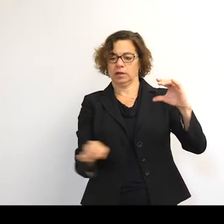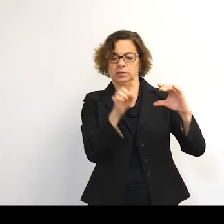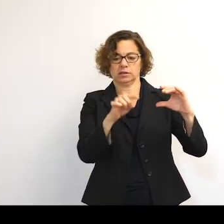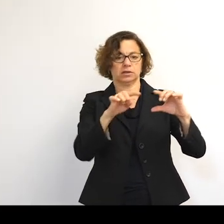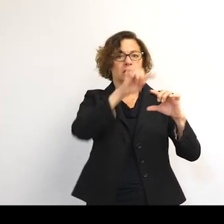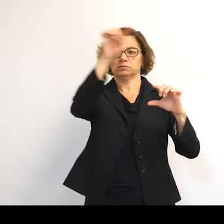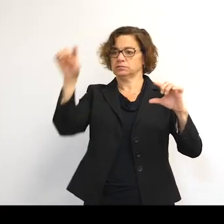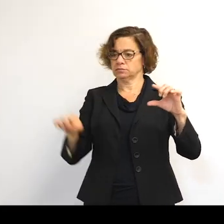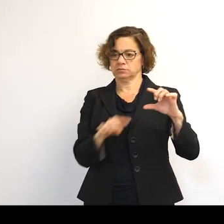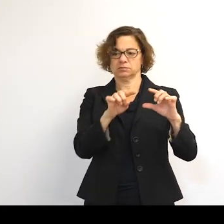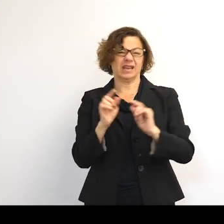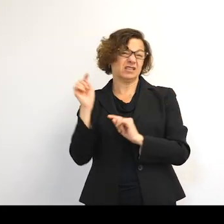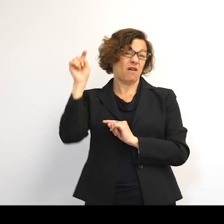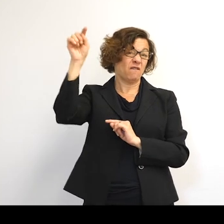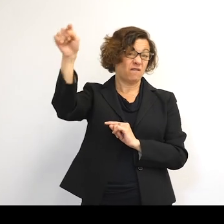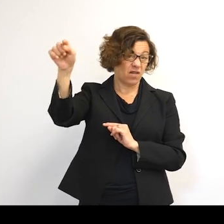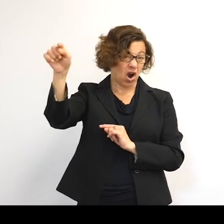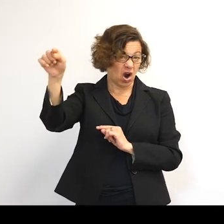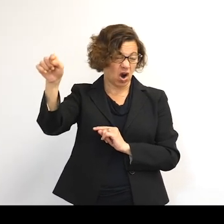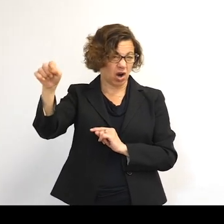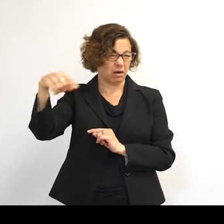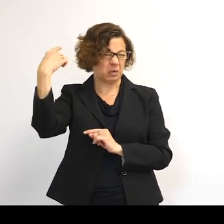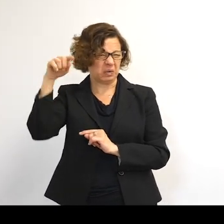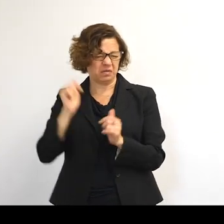And it's quite far away. And you might wonder, well, what is the point of this?